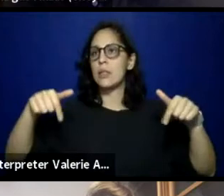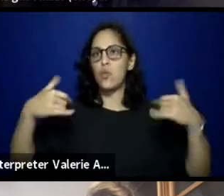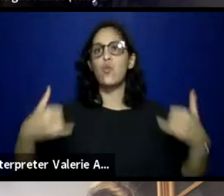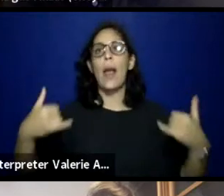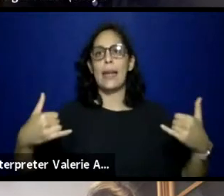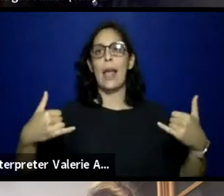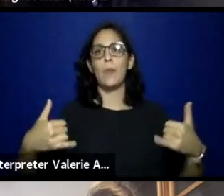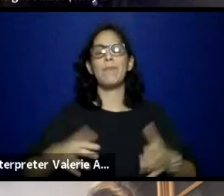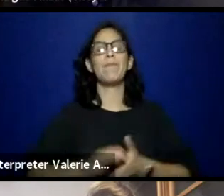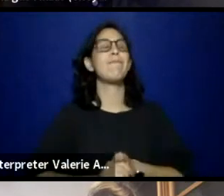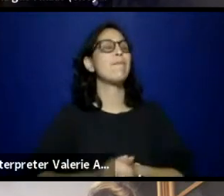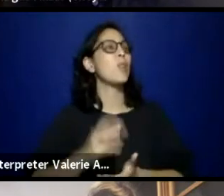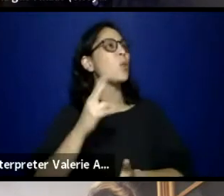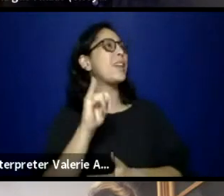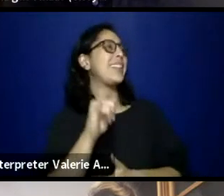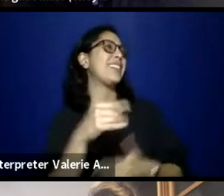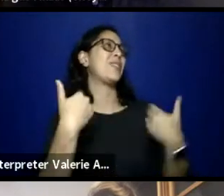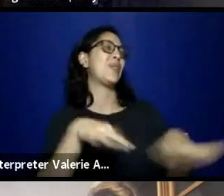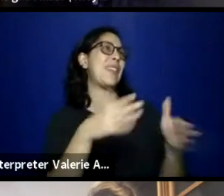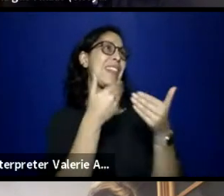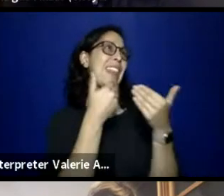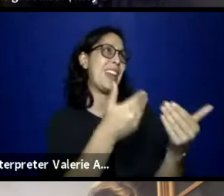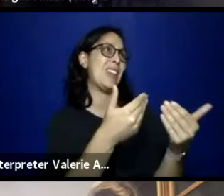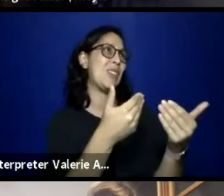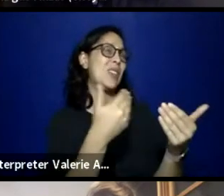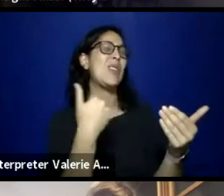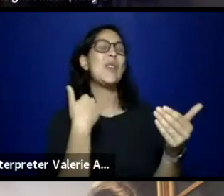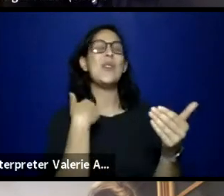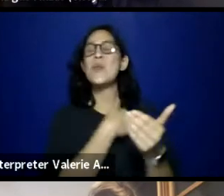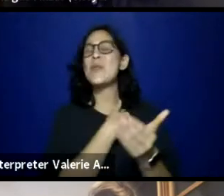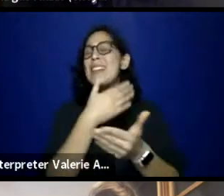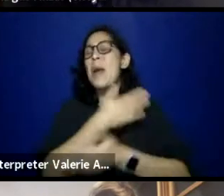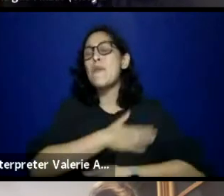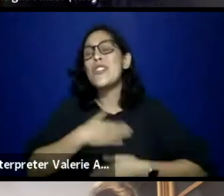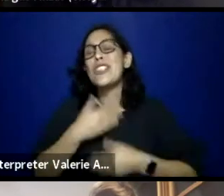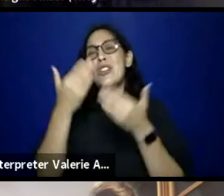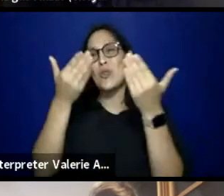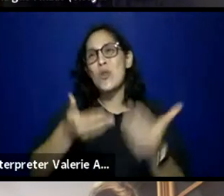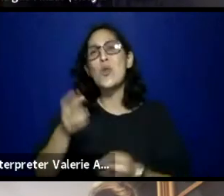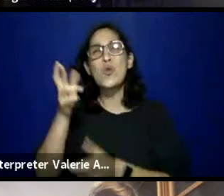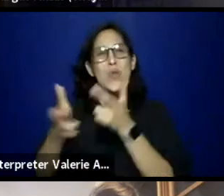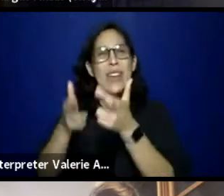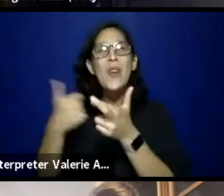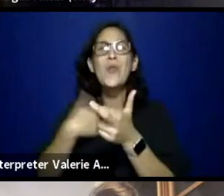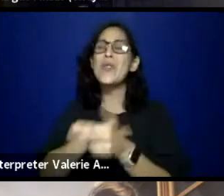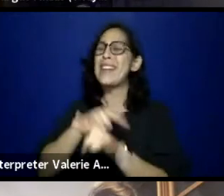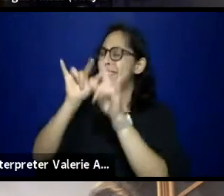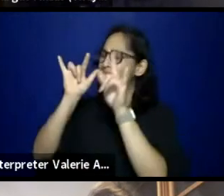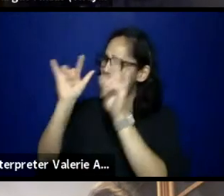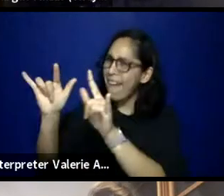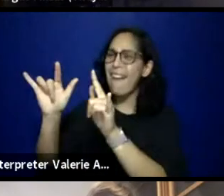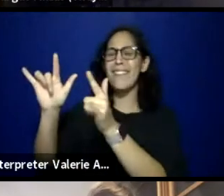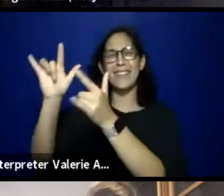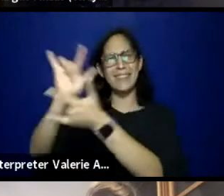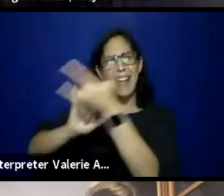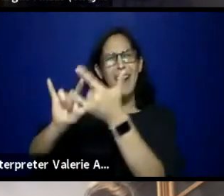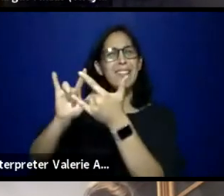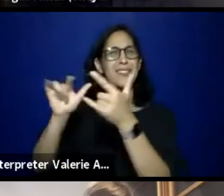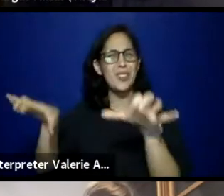We appreciate you, Real, we love you. We love on you, we will do everything to ensure